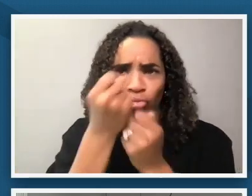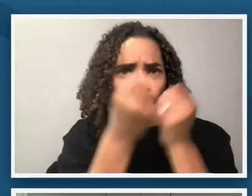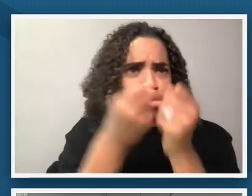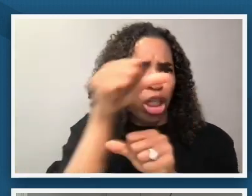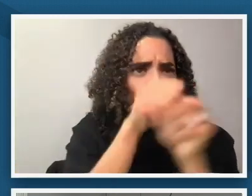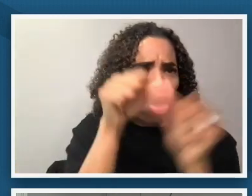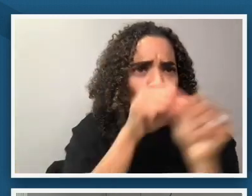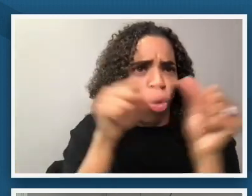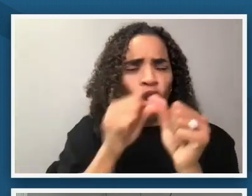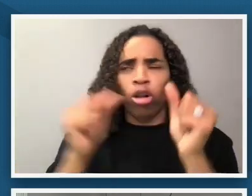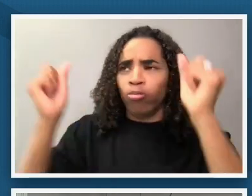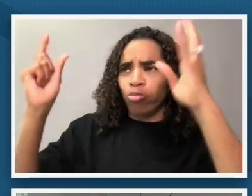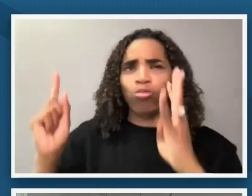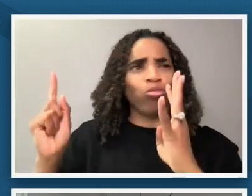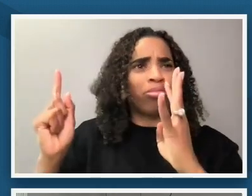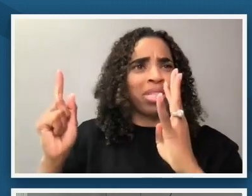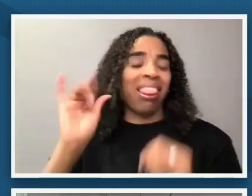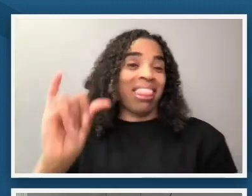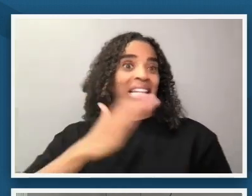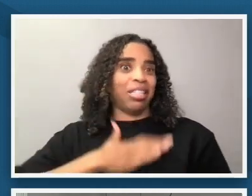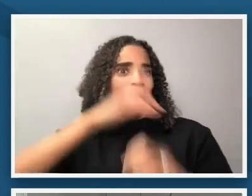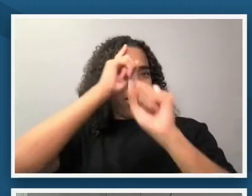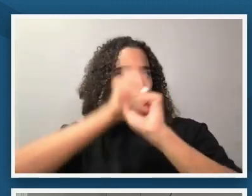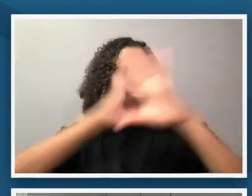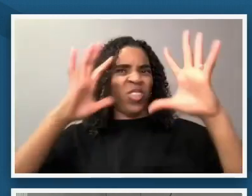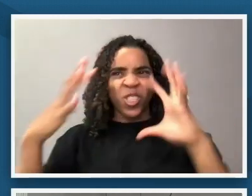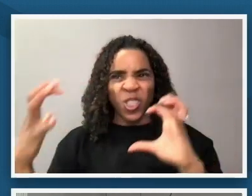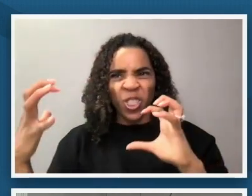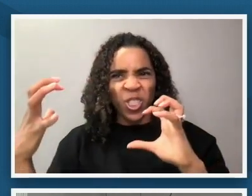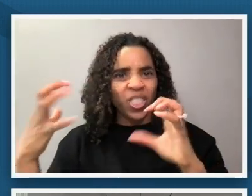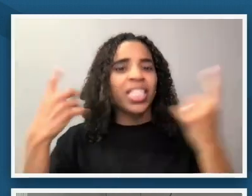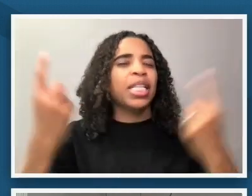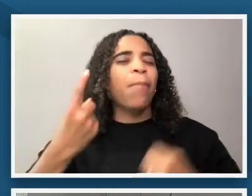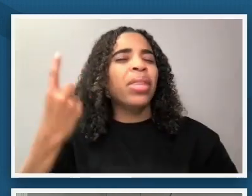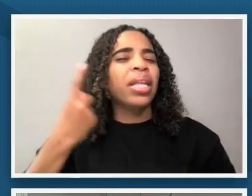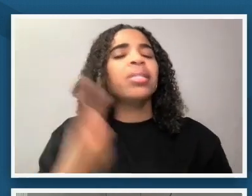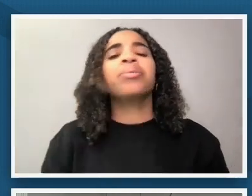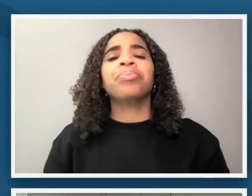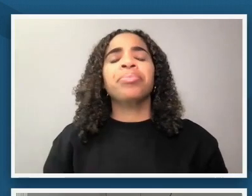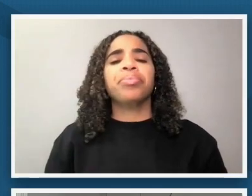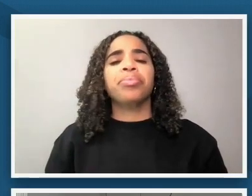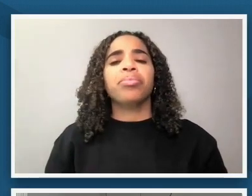what i think when i see it and i'm